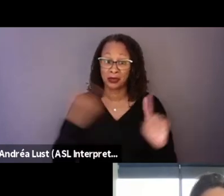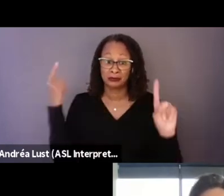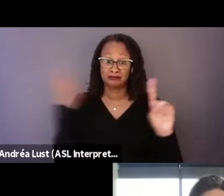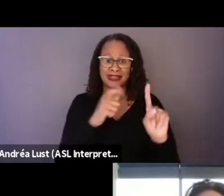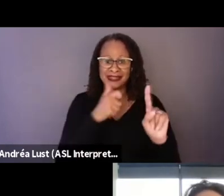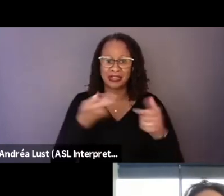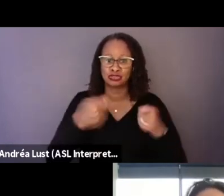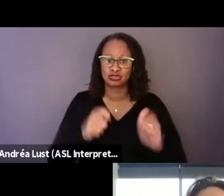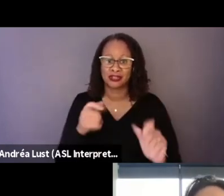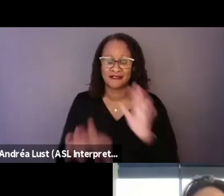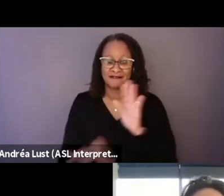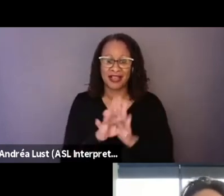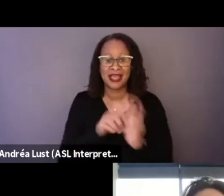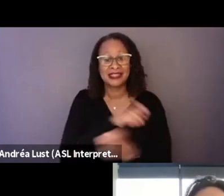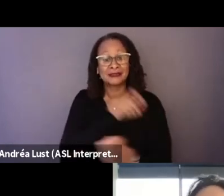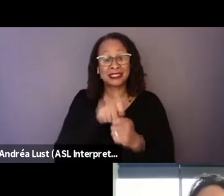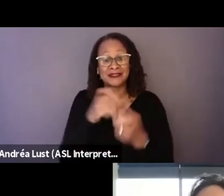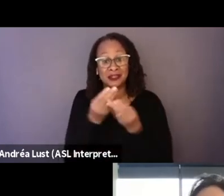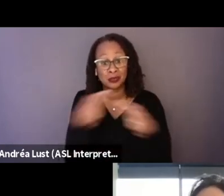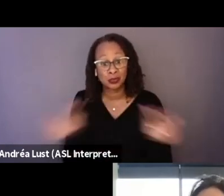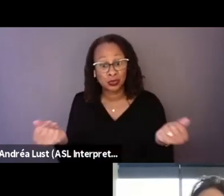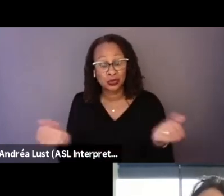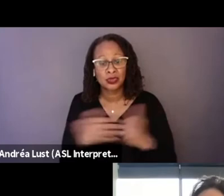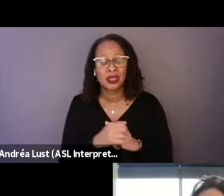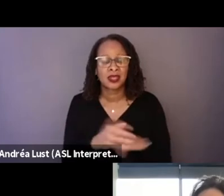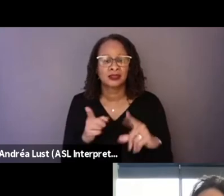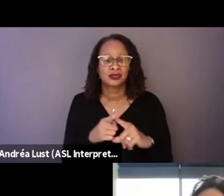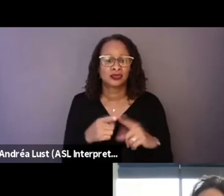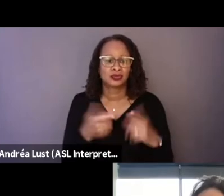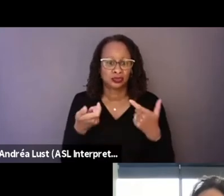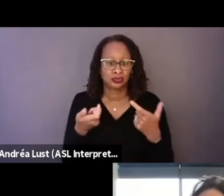the specific solution, but try to force